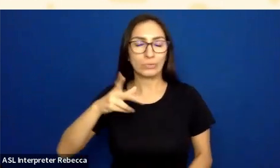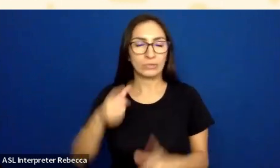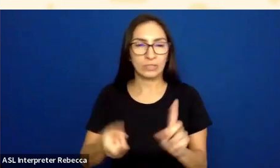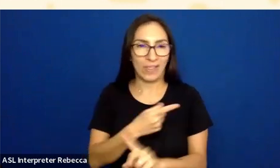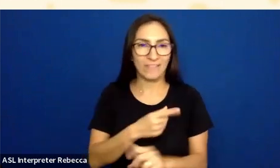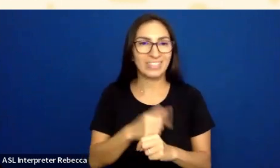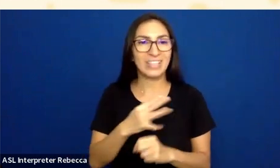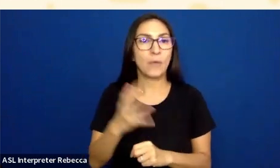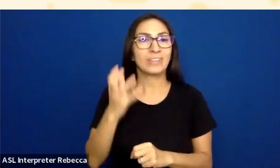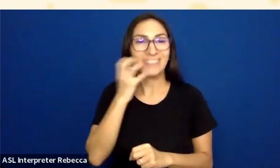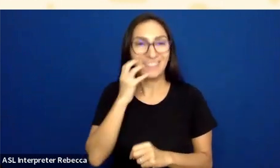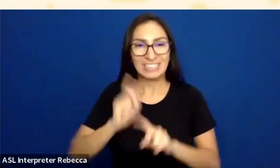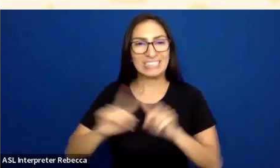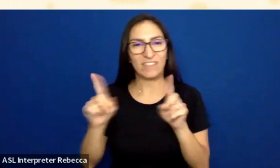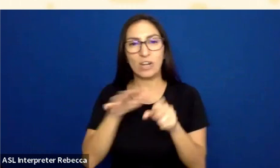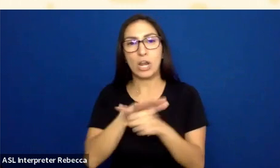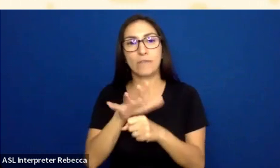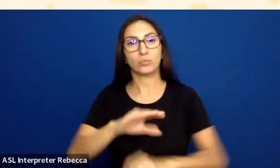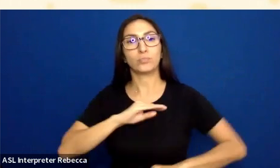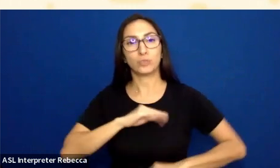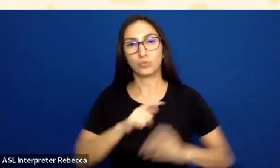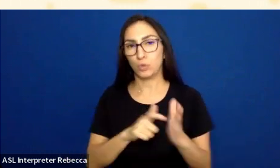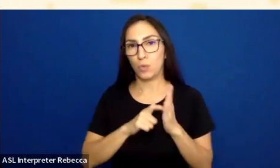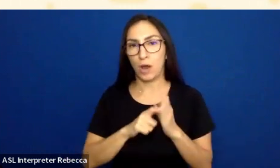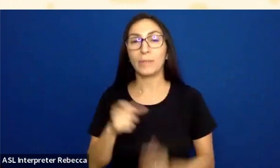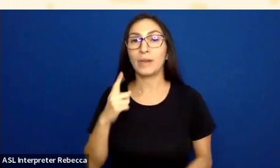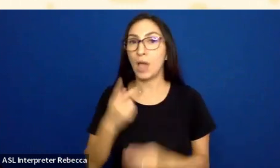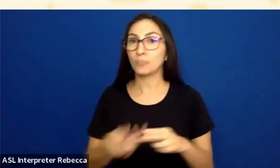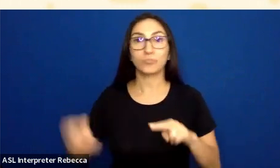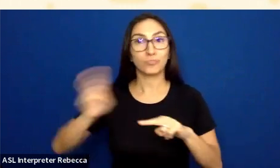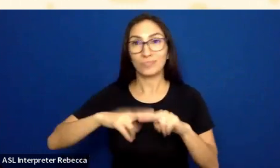that it would meet this requirement. Now even better, give it a focus outline.